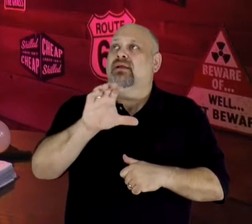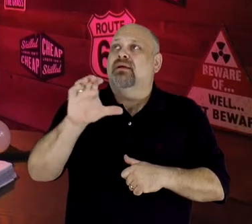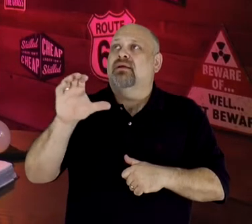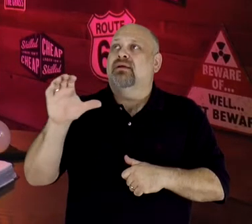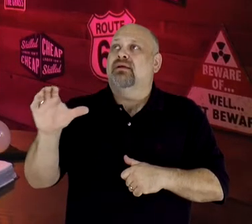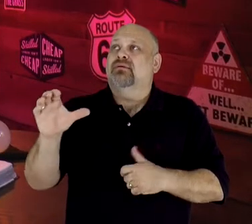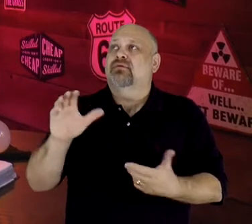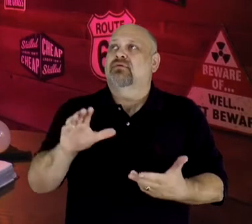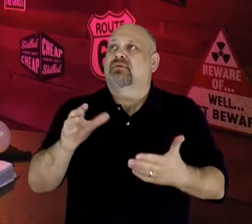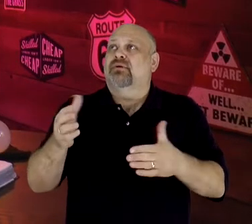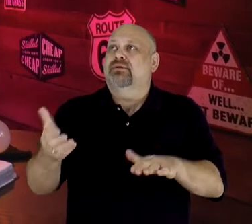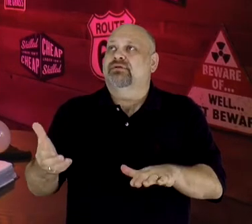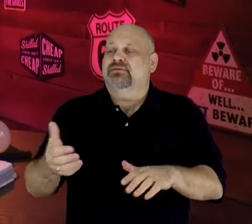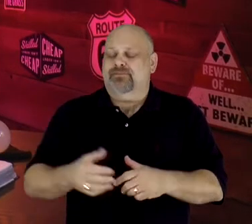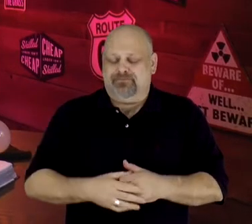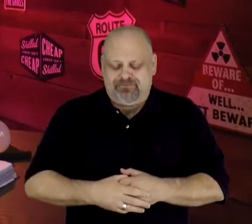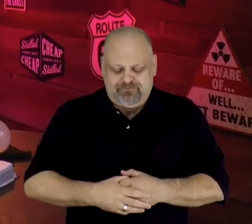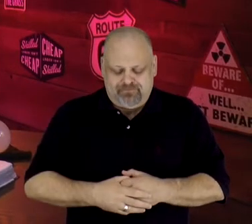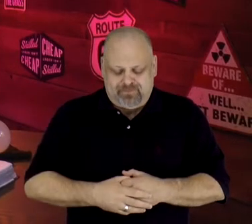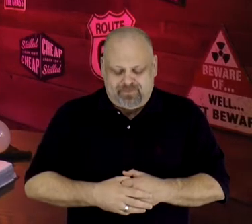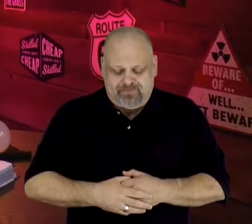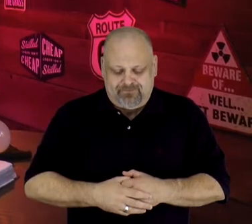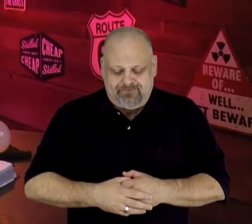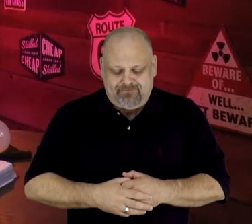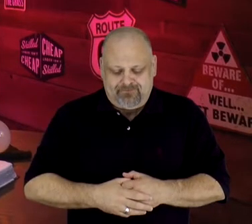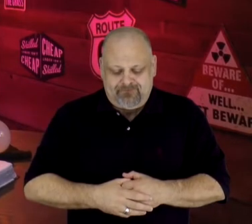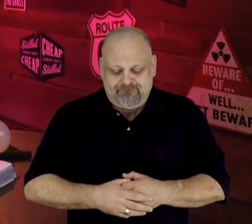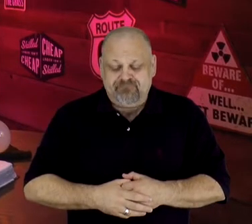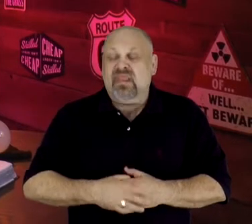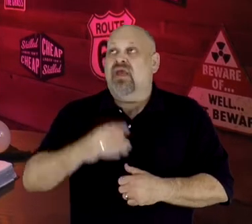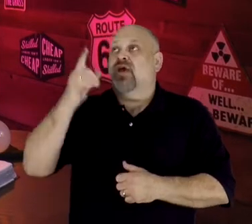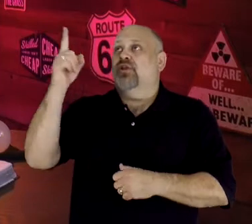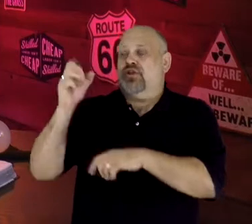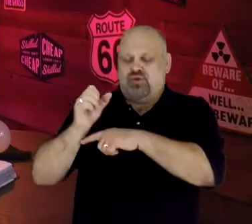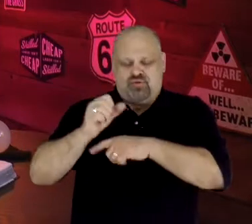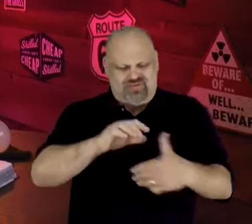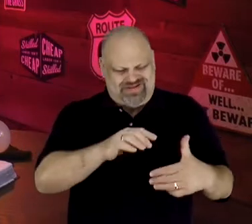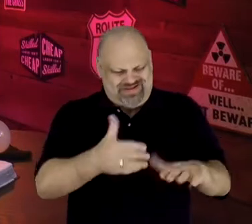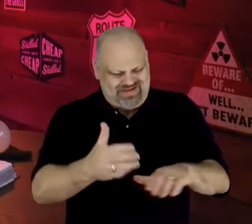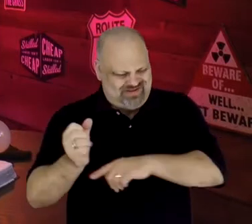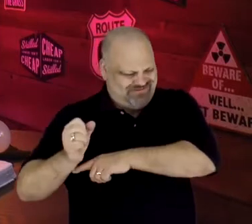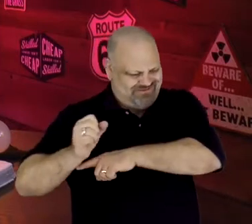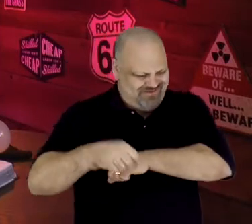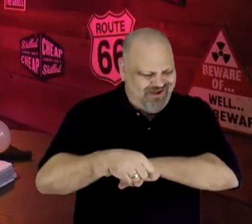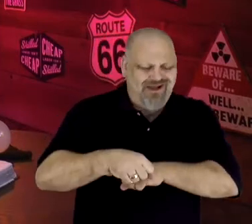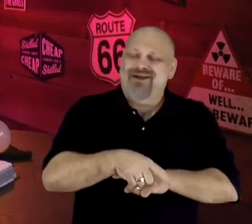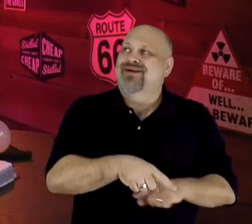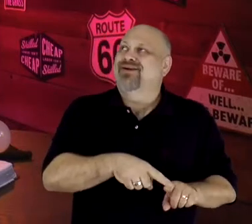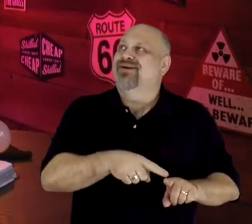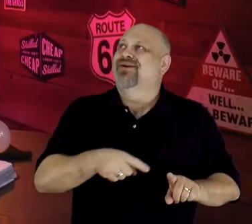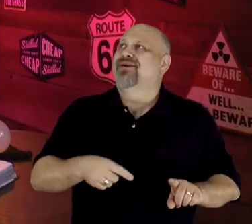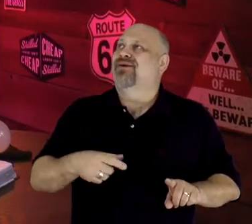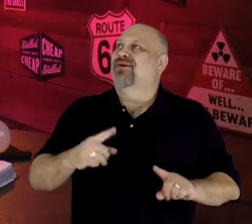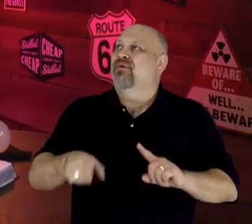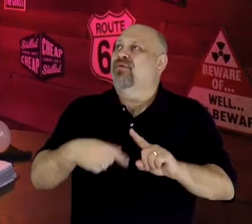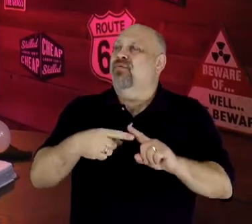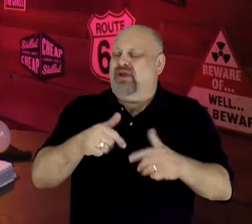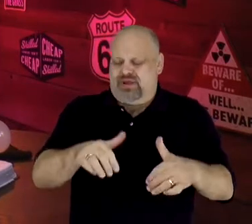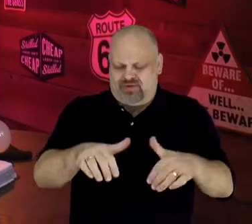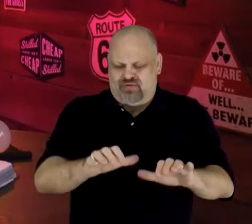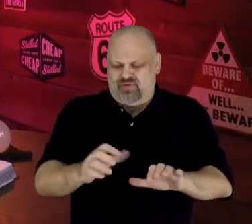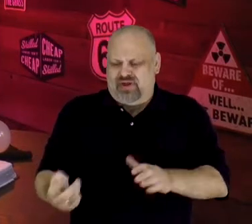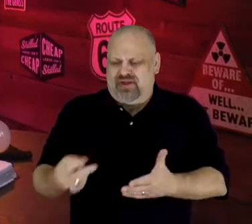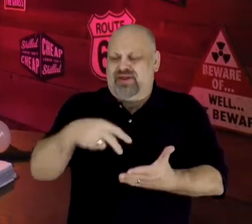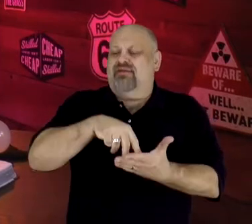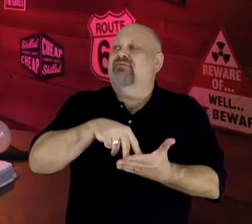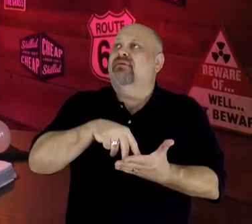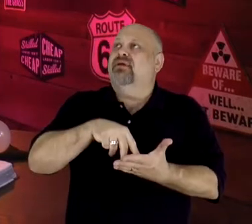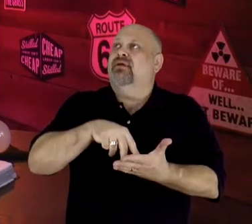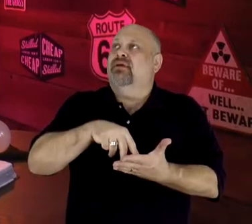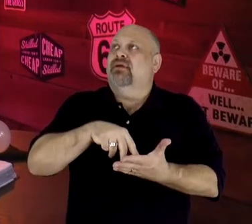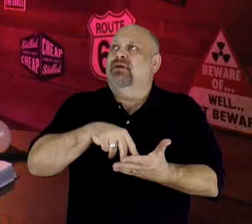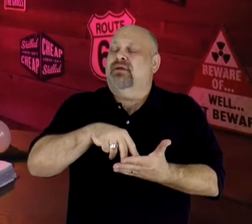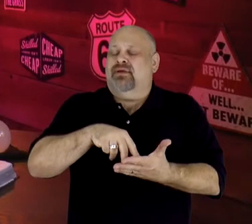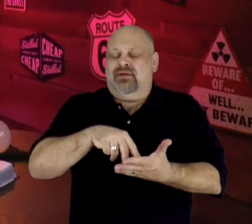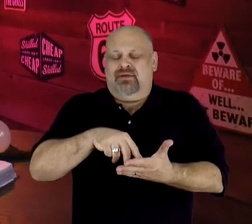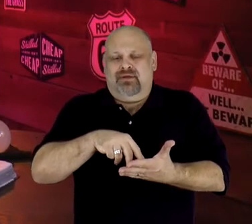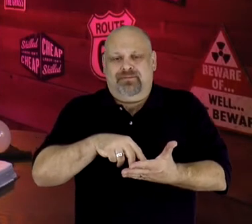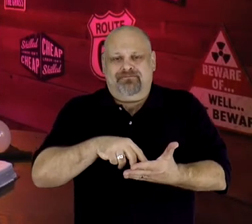when You died on the cross...and You conquered death...when You rose from the grave...